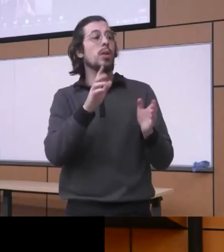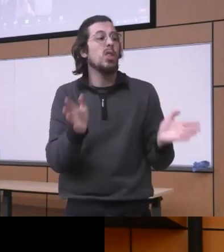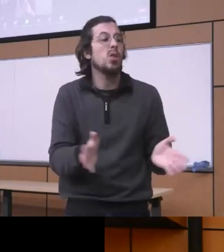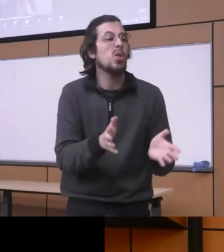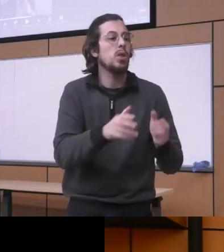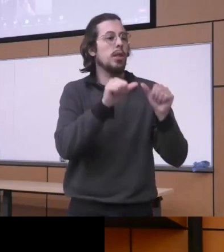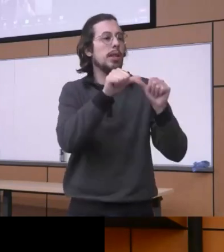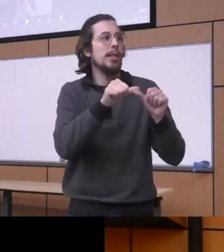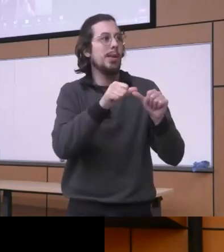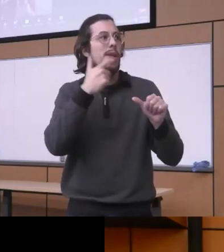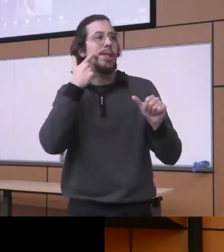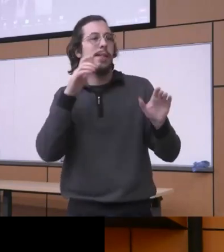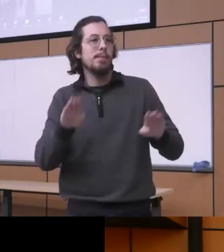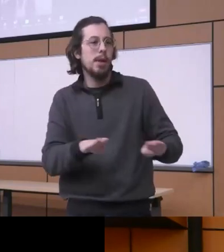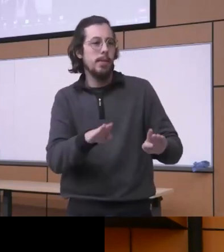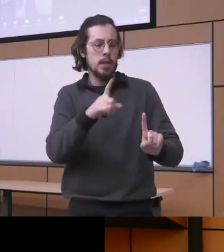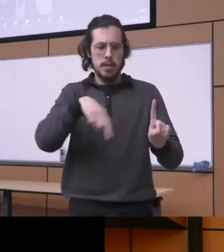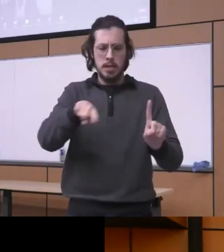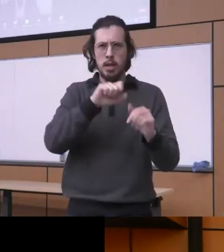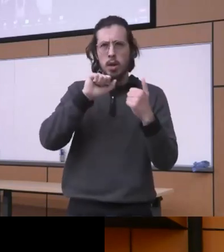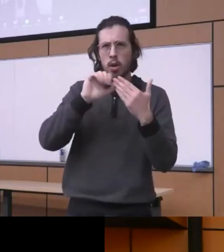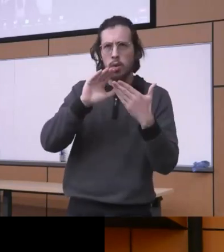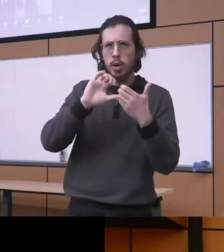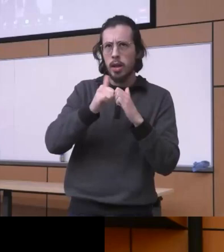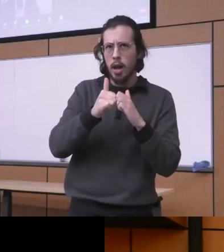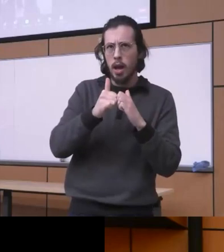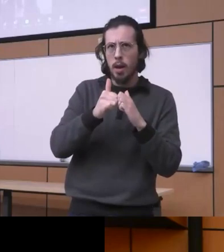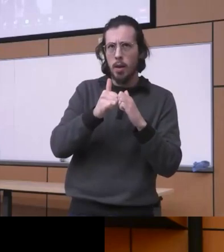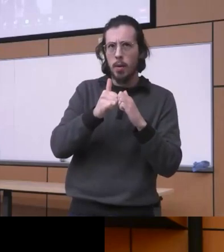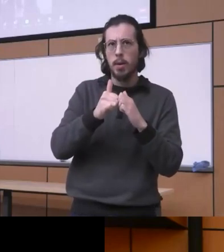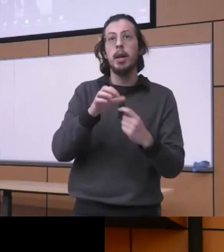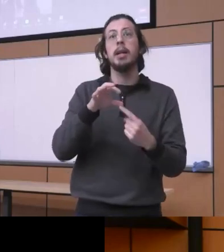how should we uh how should these be addressed especially when they don't want to see such